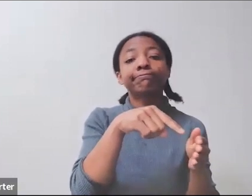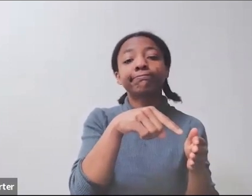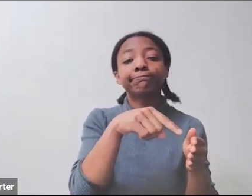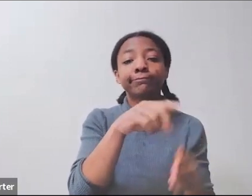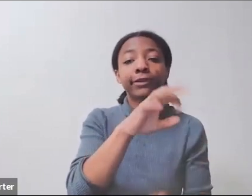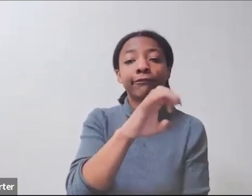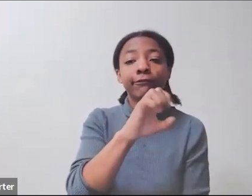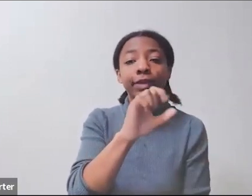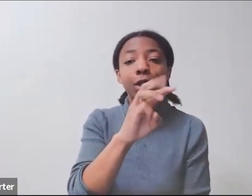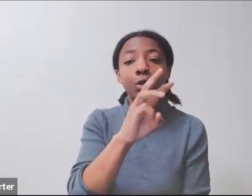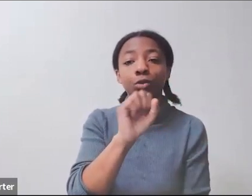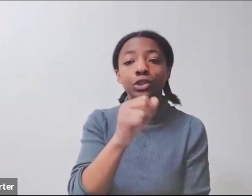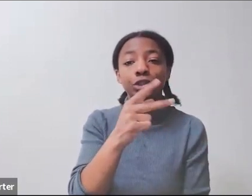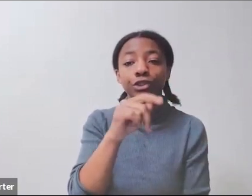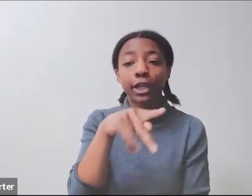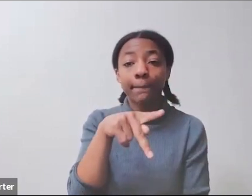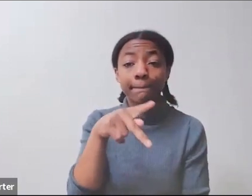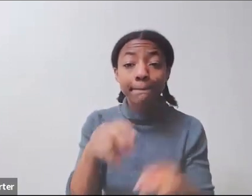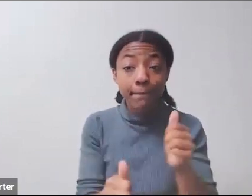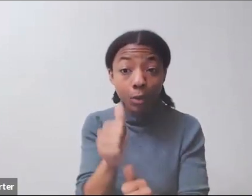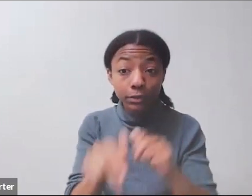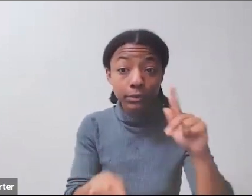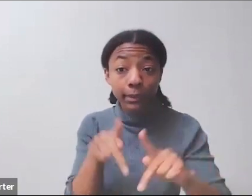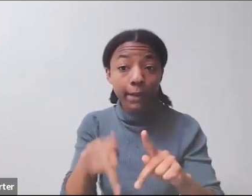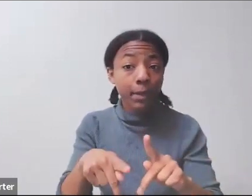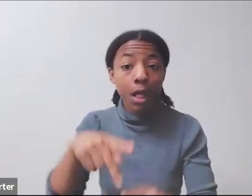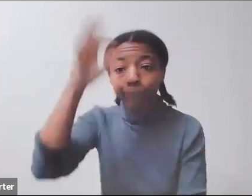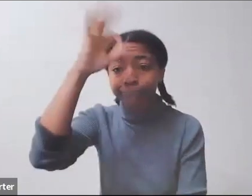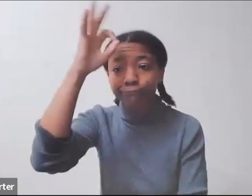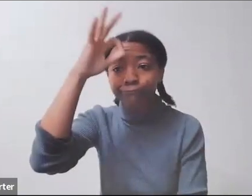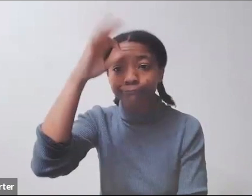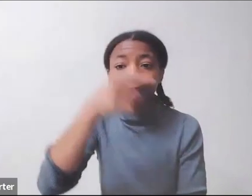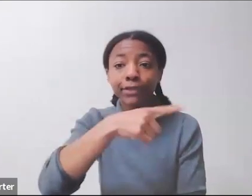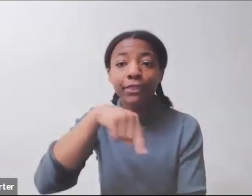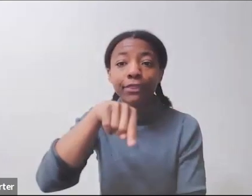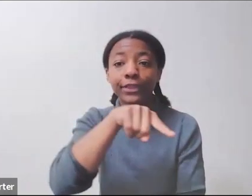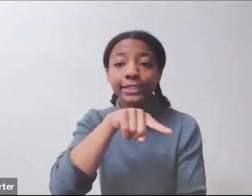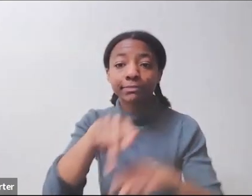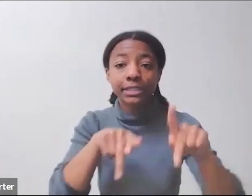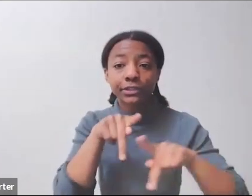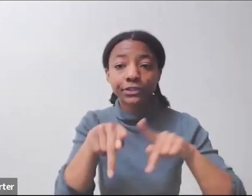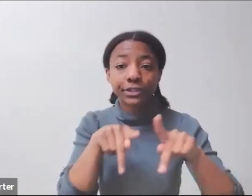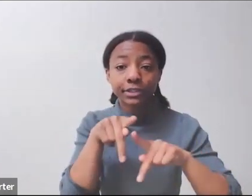don't know anything about. It's a great opportunity to just find these little secret ways to get into USAID.